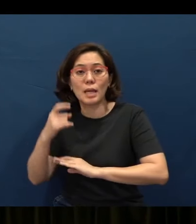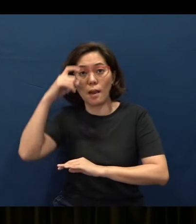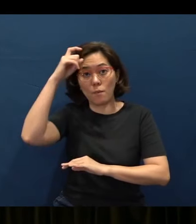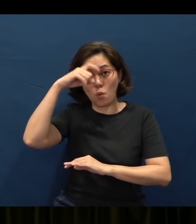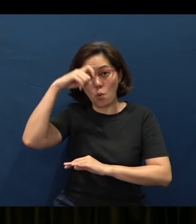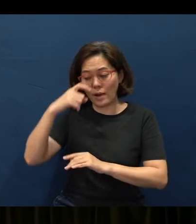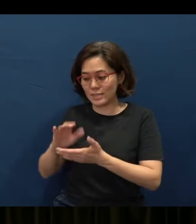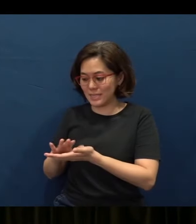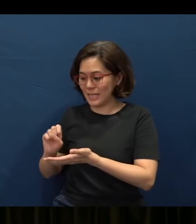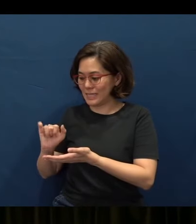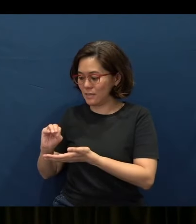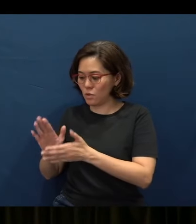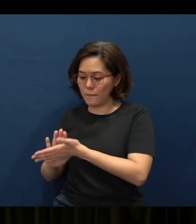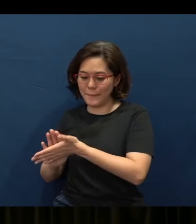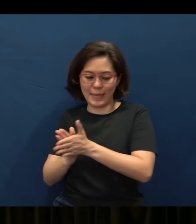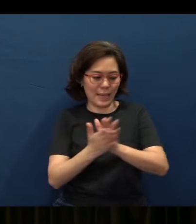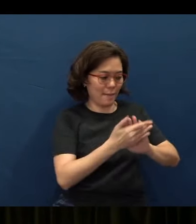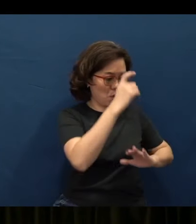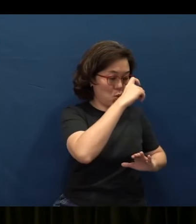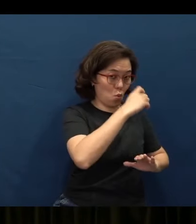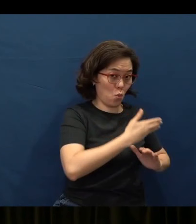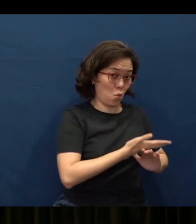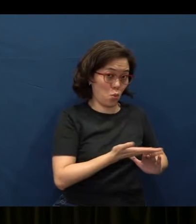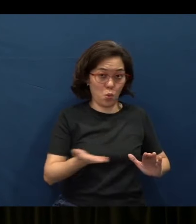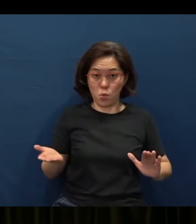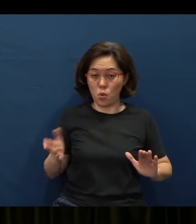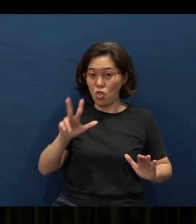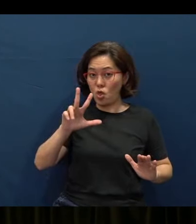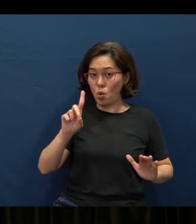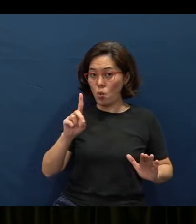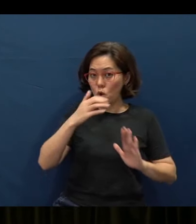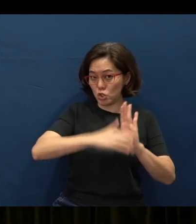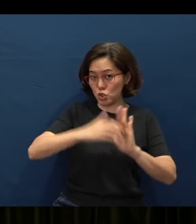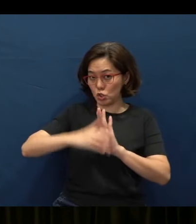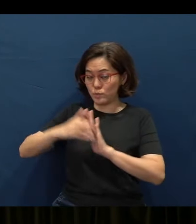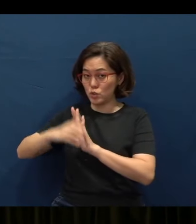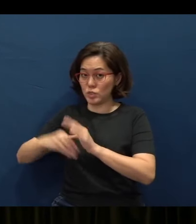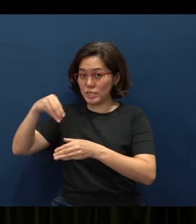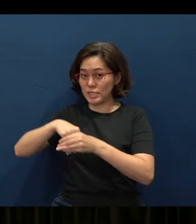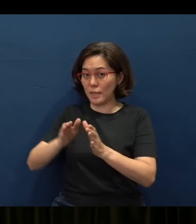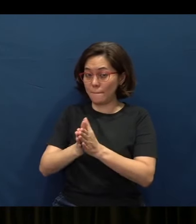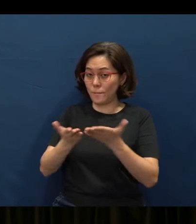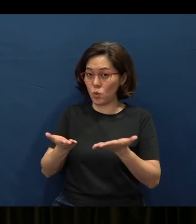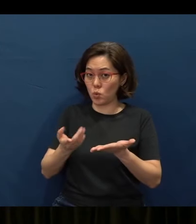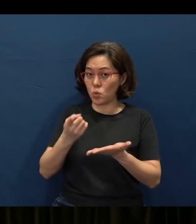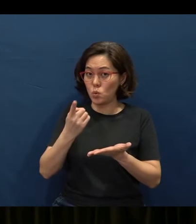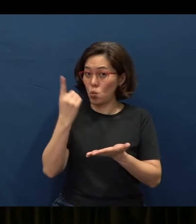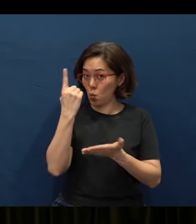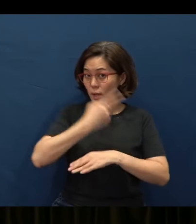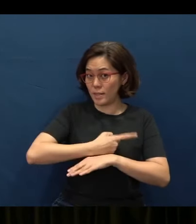there are really 31 chapters in the book of Proverbs, okay. And if you were to just take one chapter a day and read,